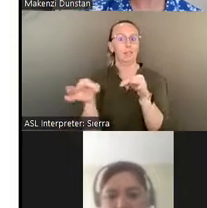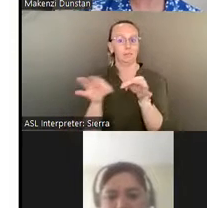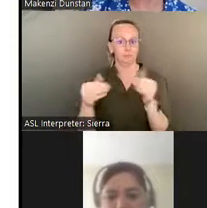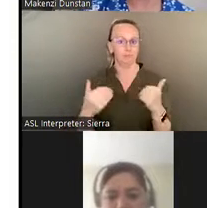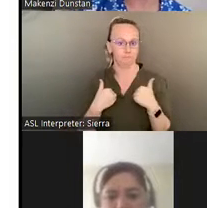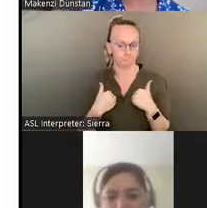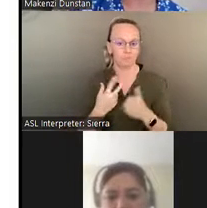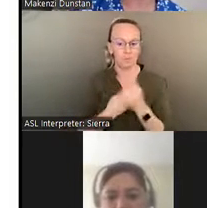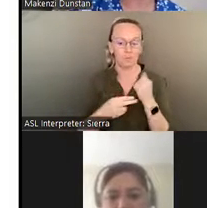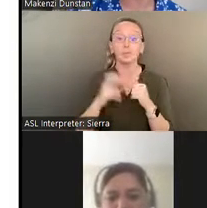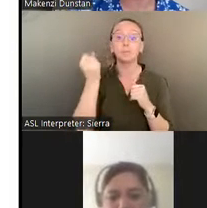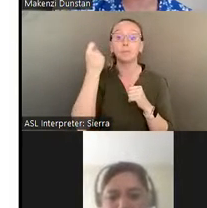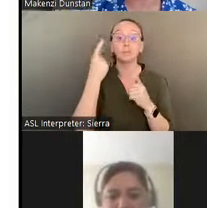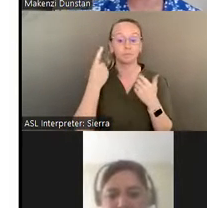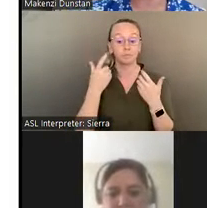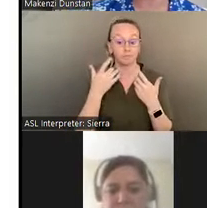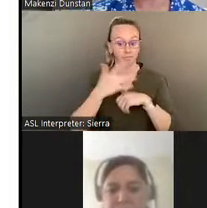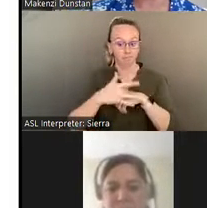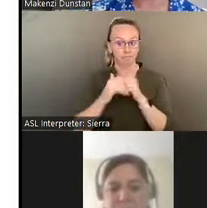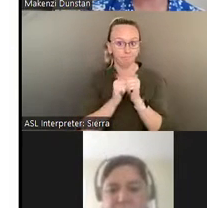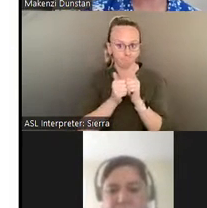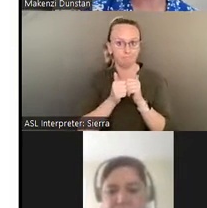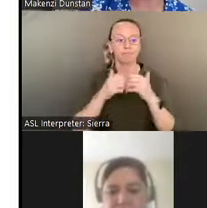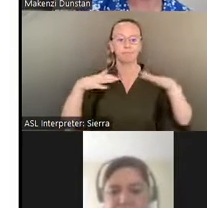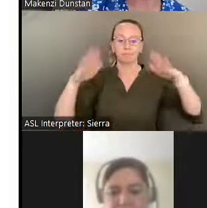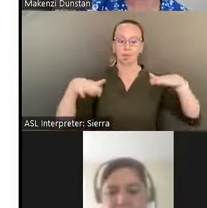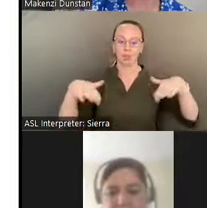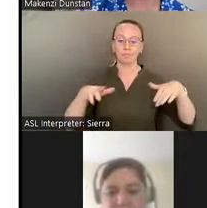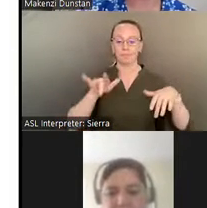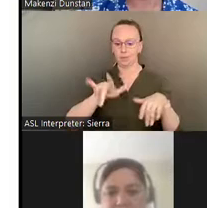Captions are available by clicking on the "Live Transcript" button at the bottom of